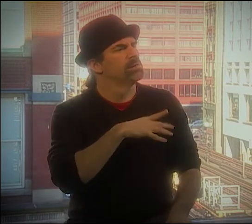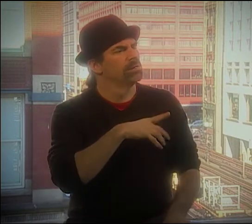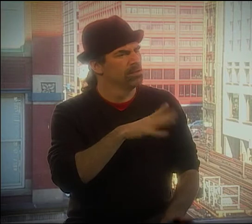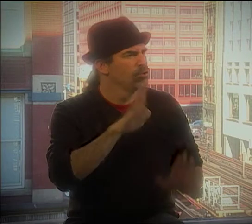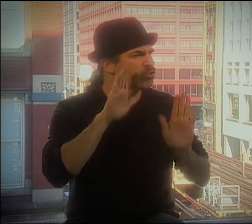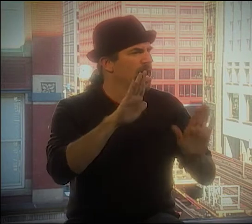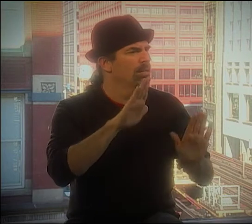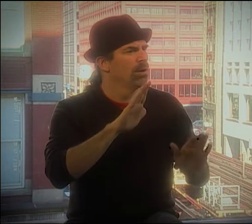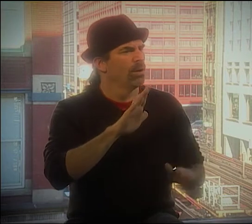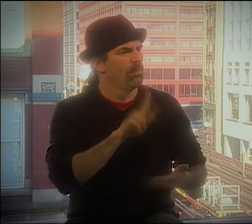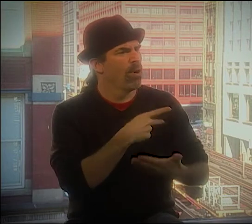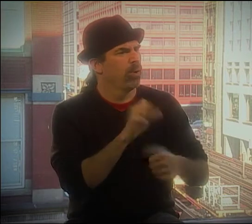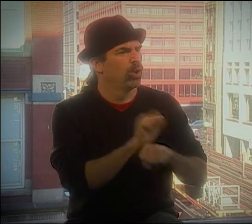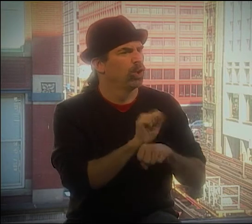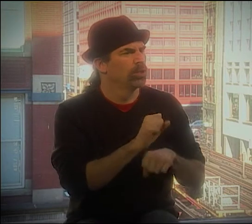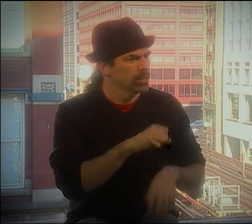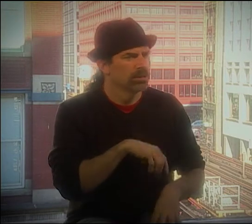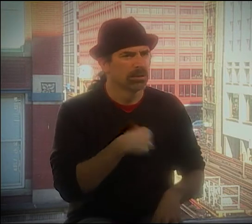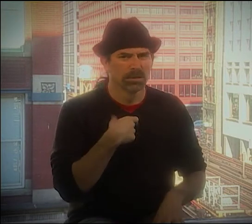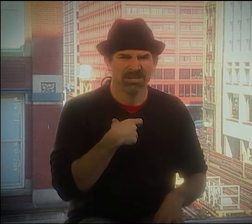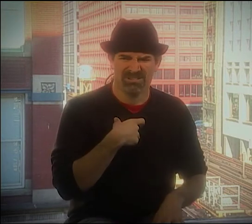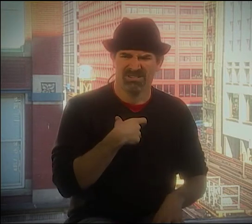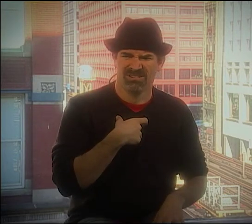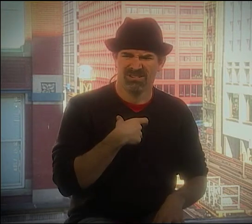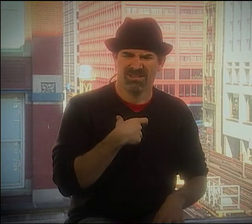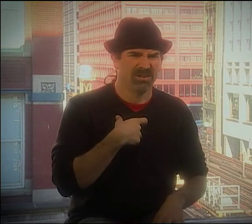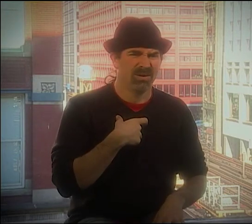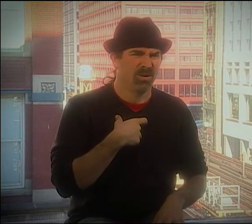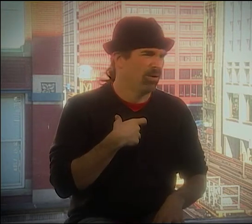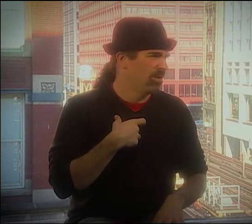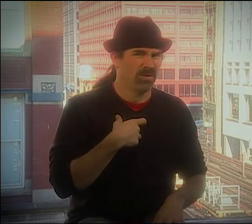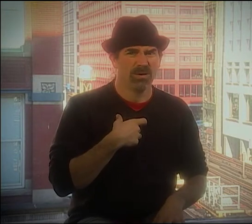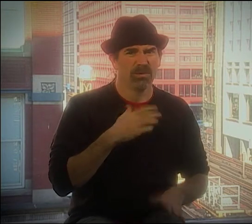AND HE CAME UP TO ME AND HE SAID, "THIS IS REALLY GOOD STUFF. THIS IS GREAT POETRY."